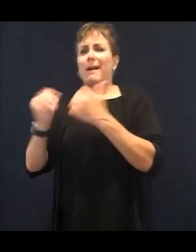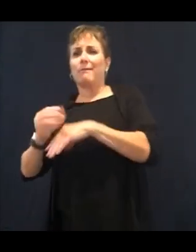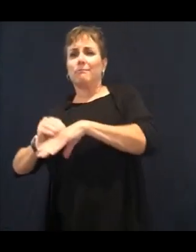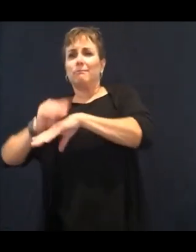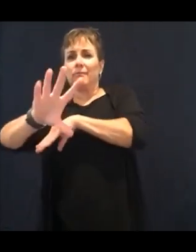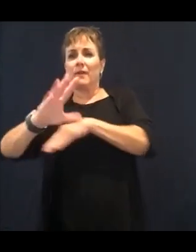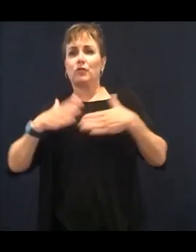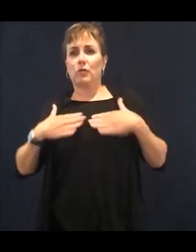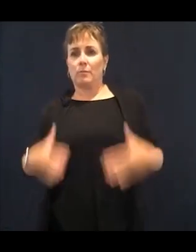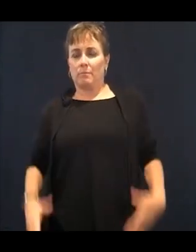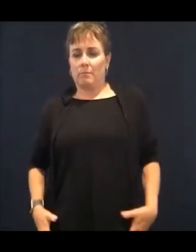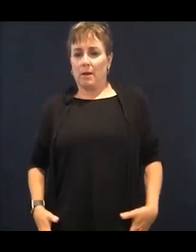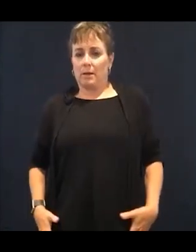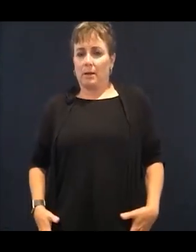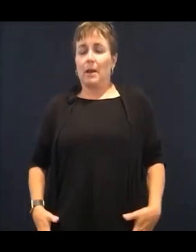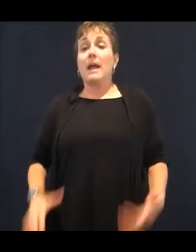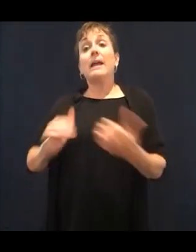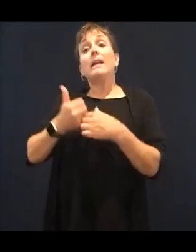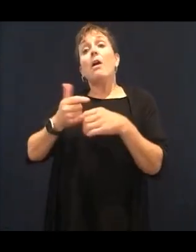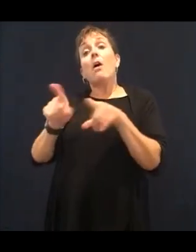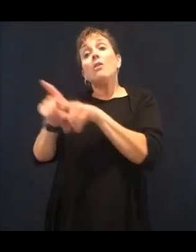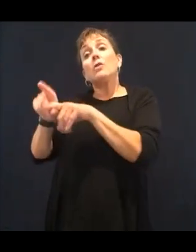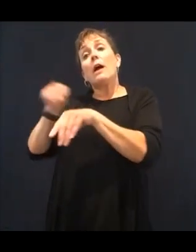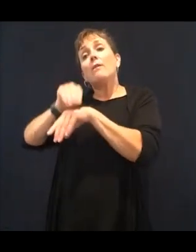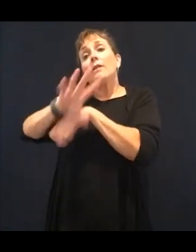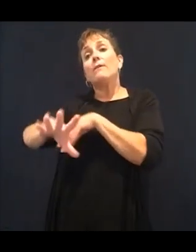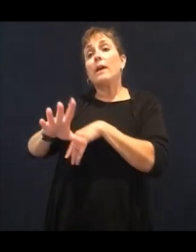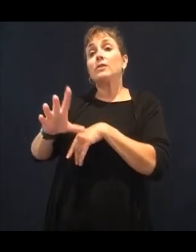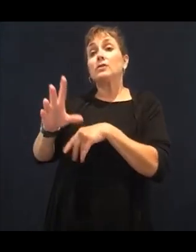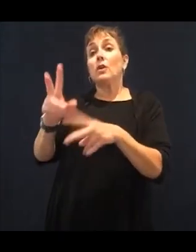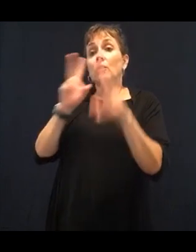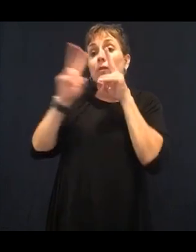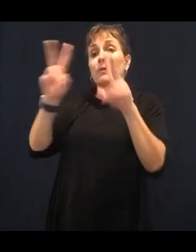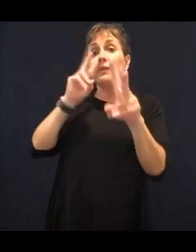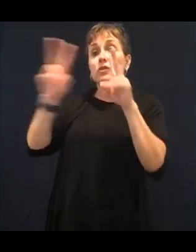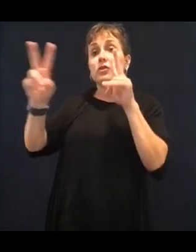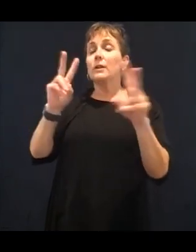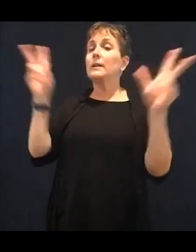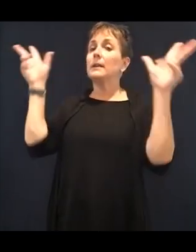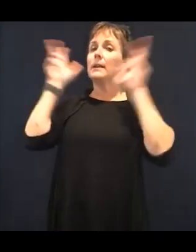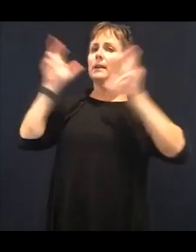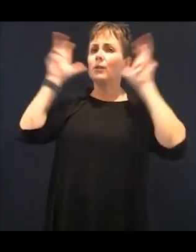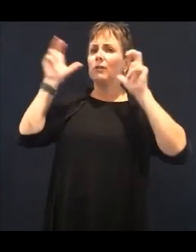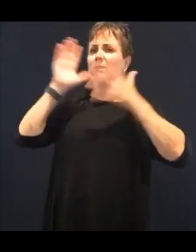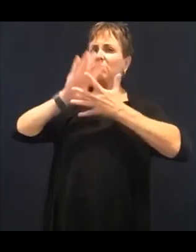So I am going to get started.